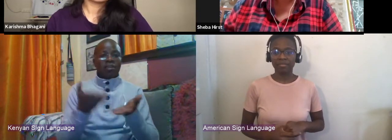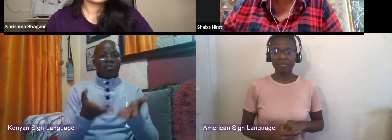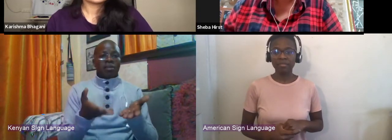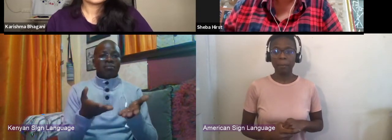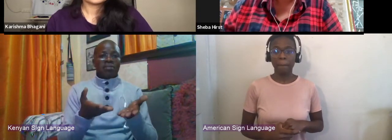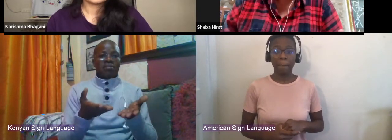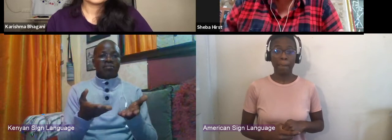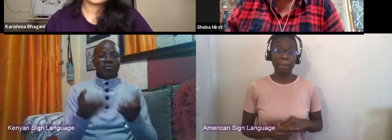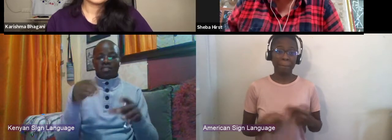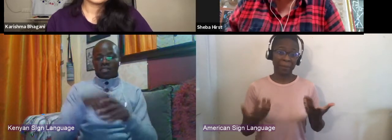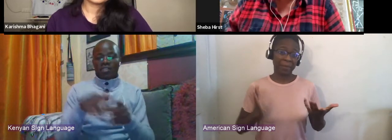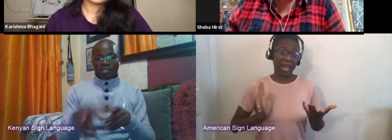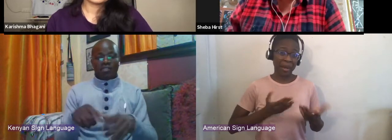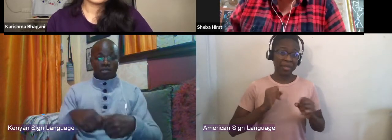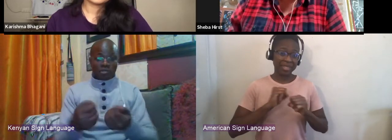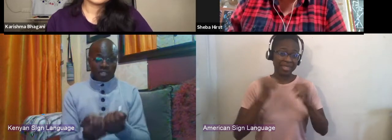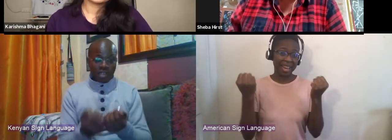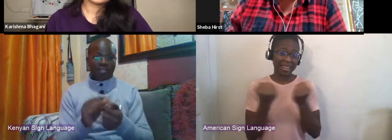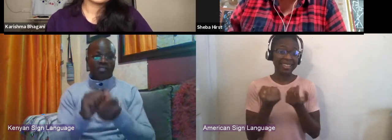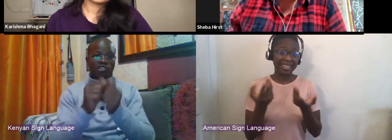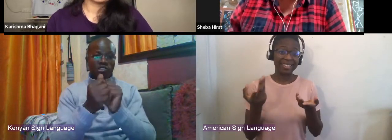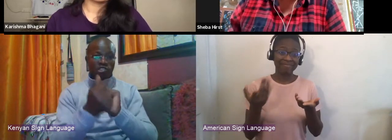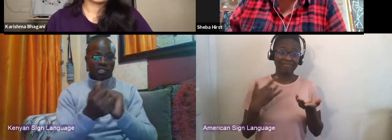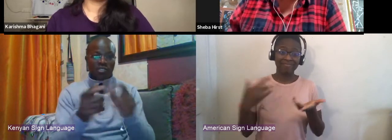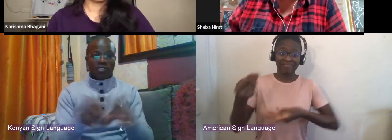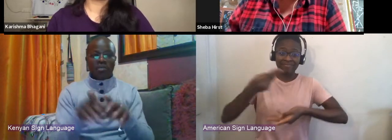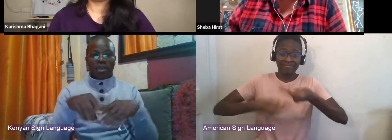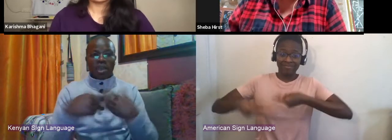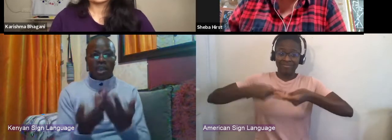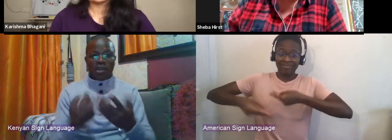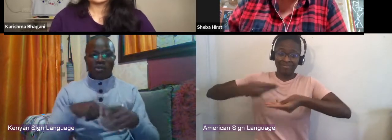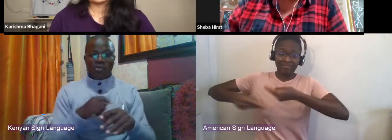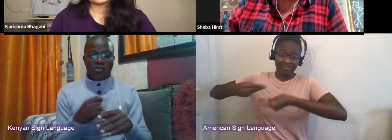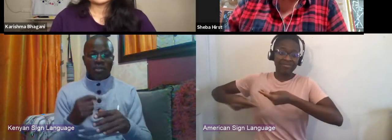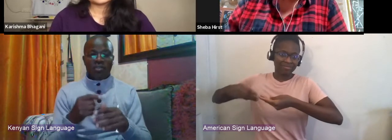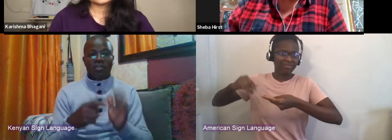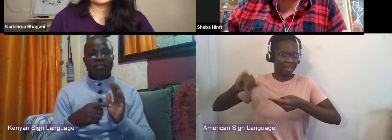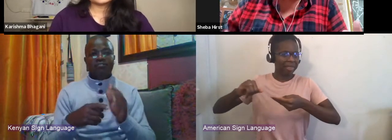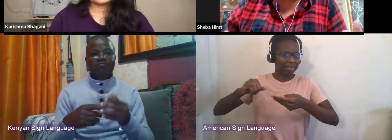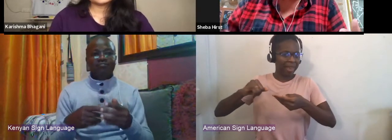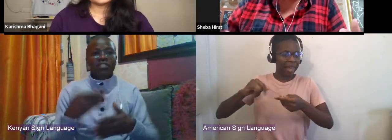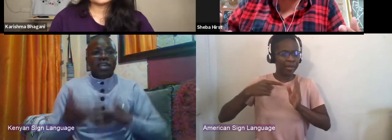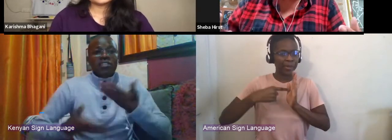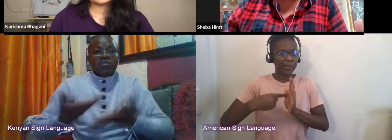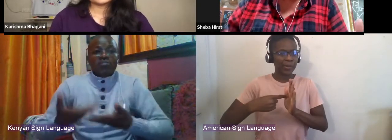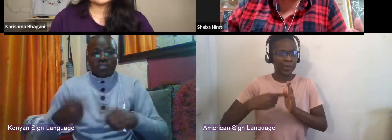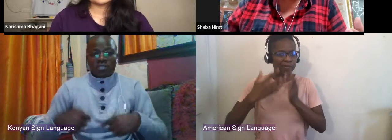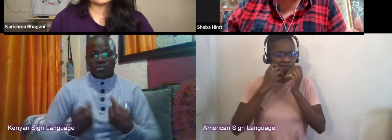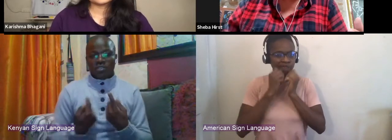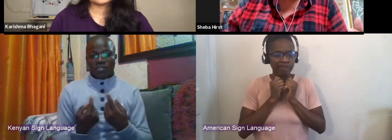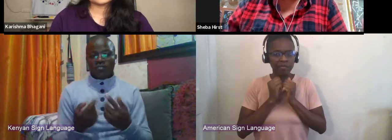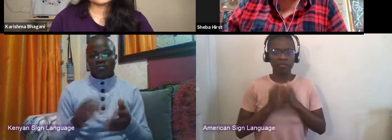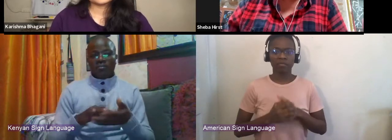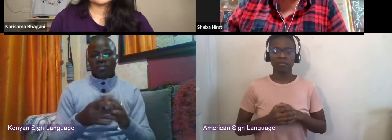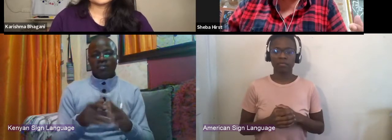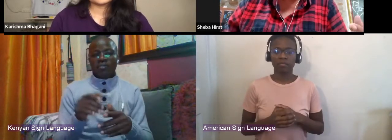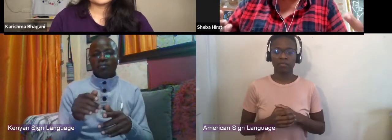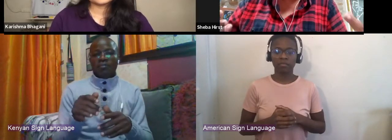this is how we express value at this moment. That's not to say also that there isn't a huge value in, I mean you always have to think